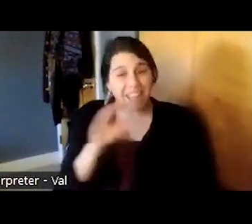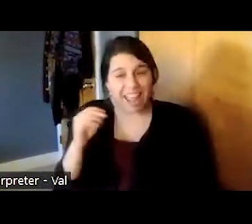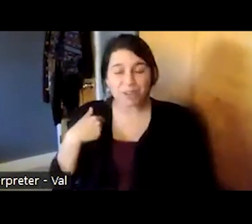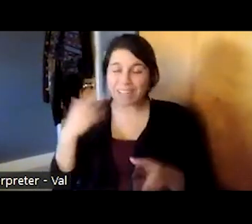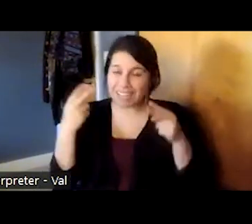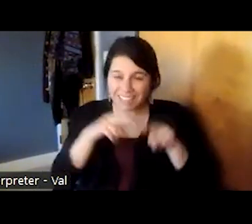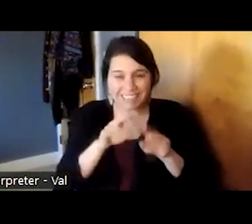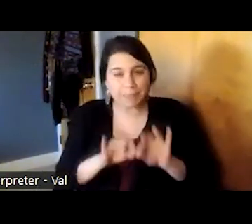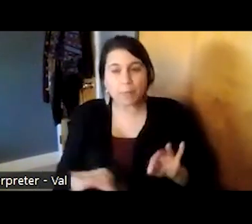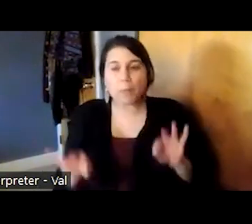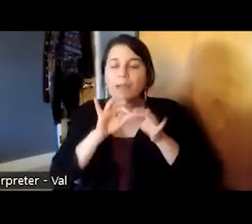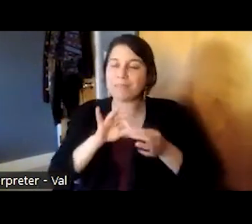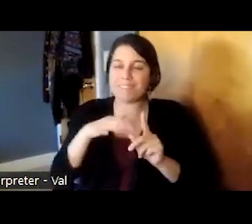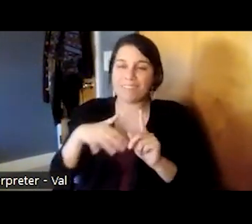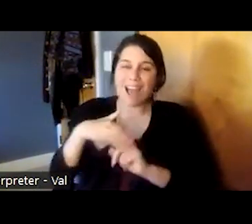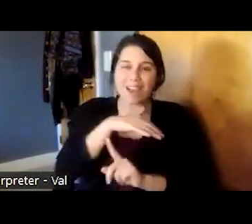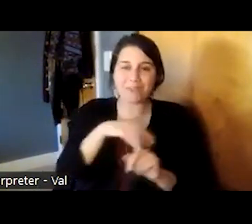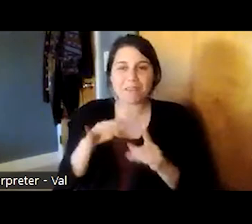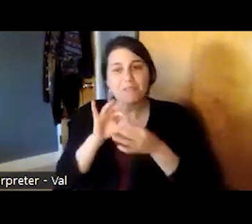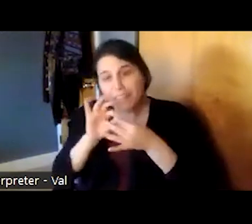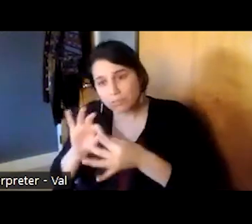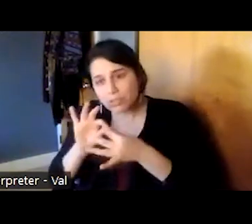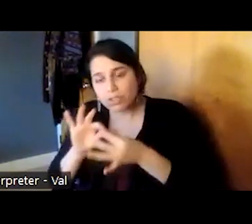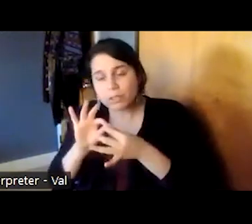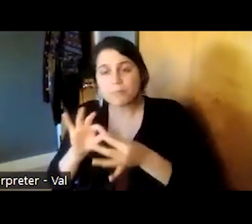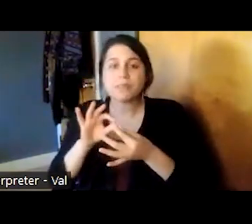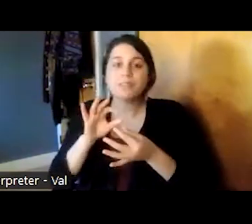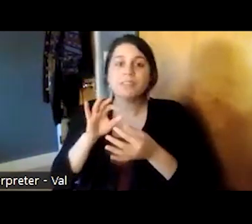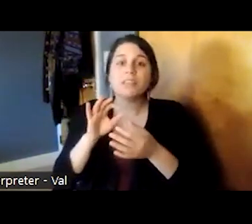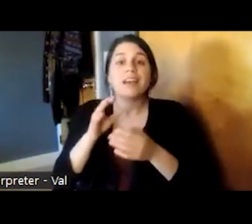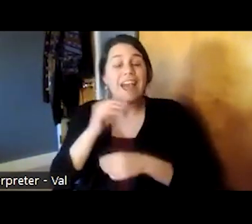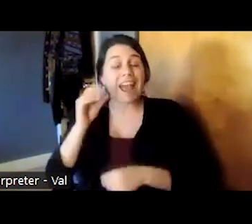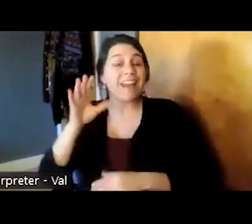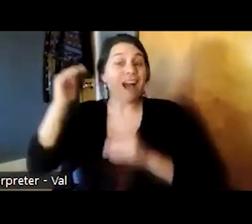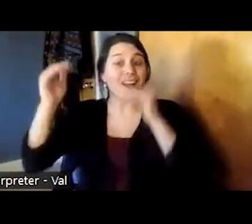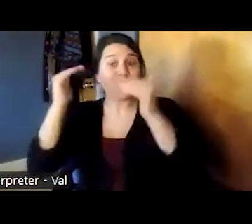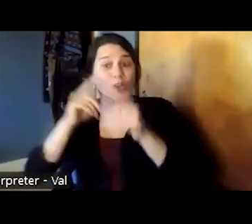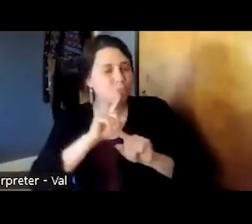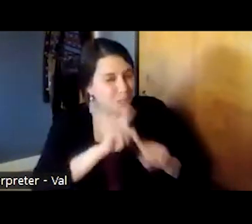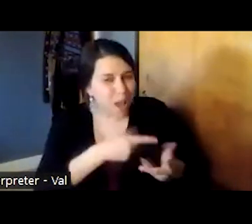of environment and relationships with responsive nurturing adults in the child and adolescent